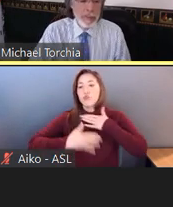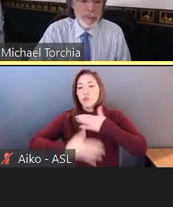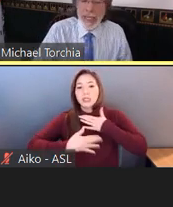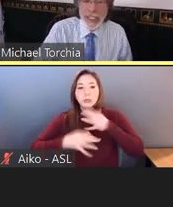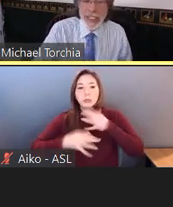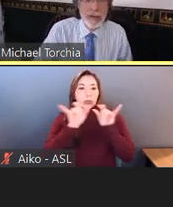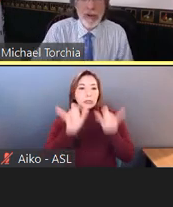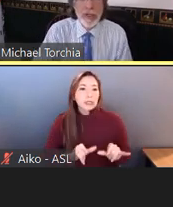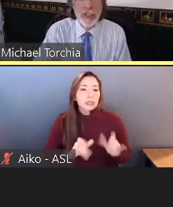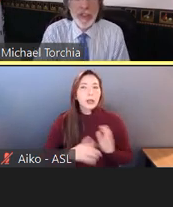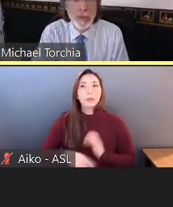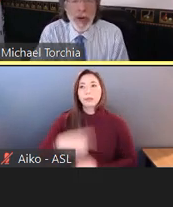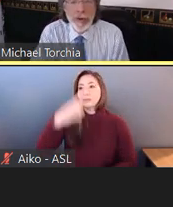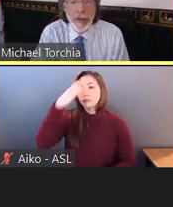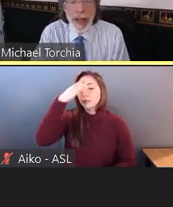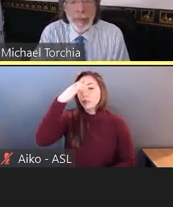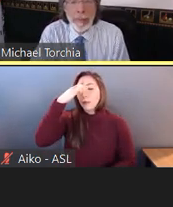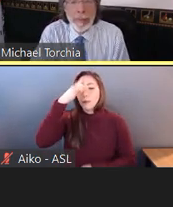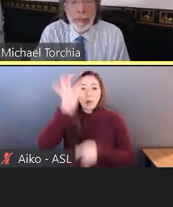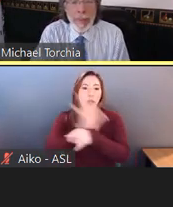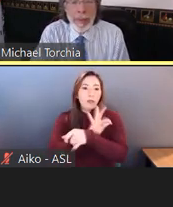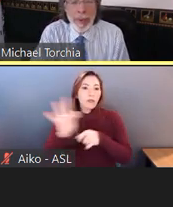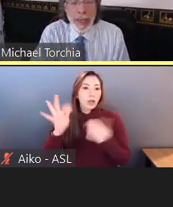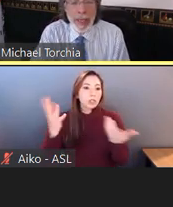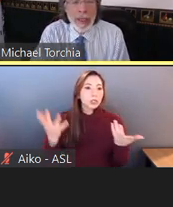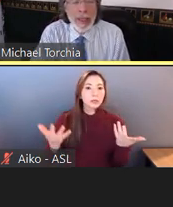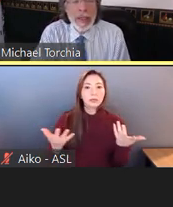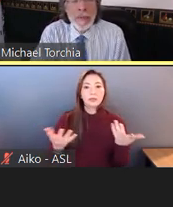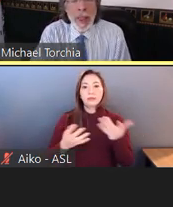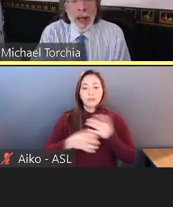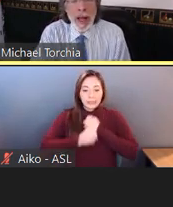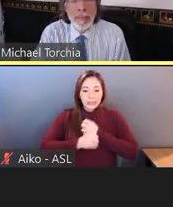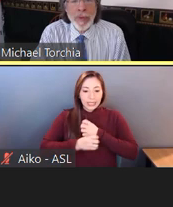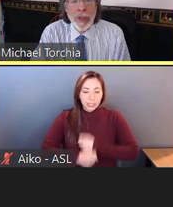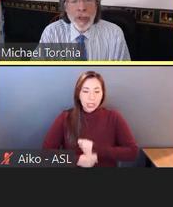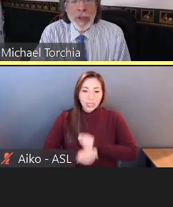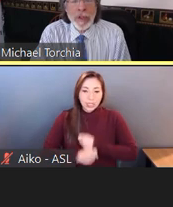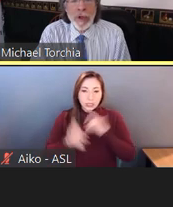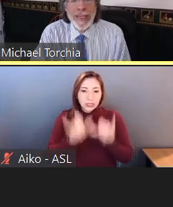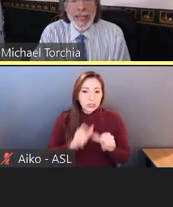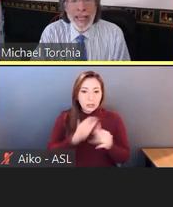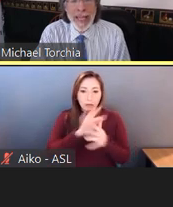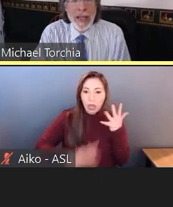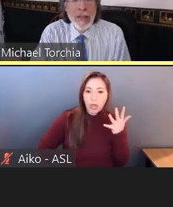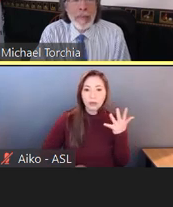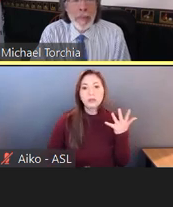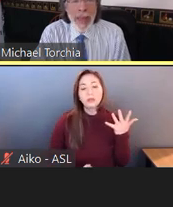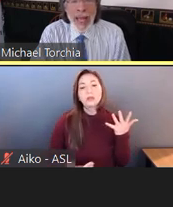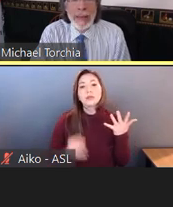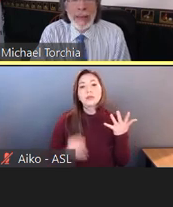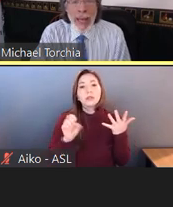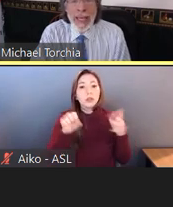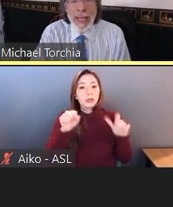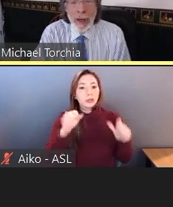digestive functions, whatever that may be. So you can see that many, many health